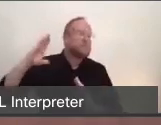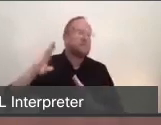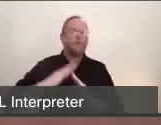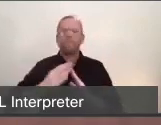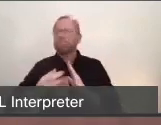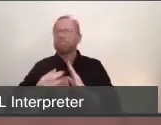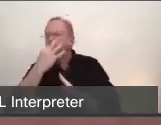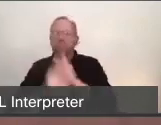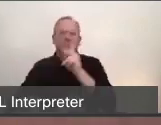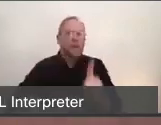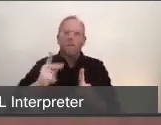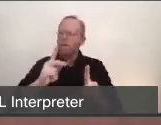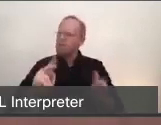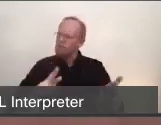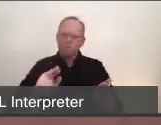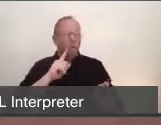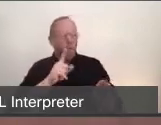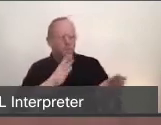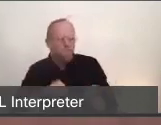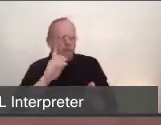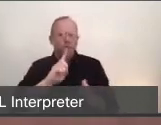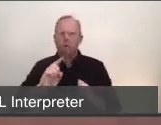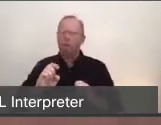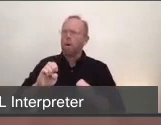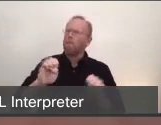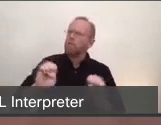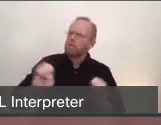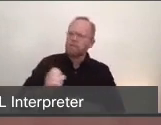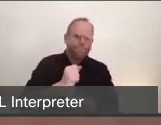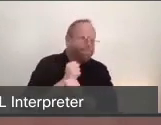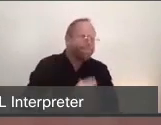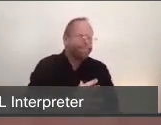to dive into that topic of hospital surge. Our slated panelists will provide